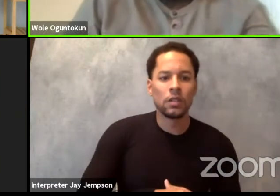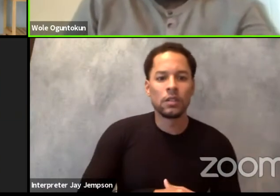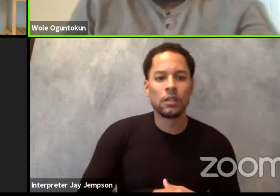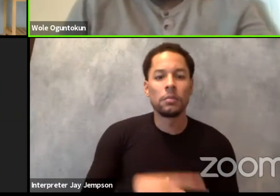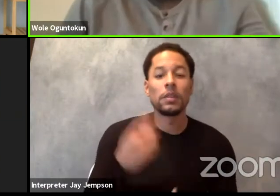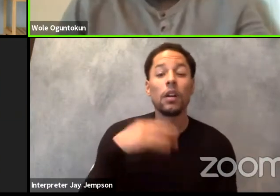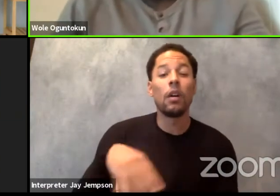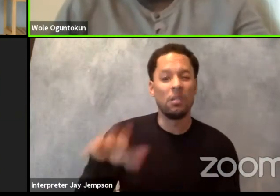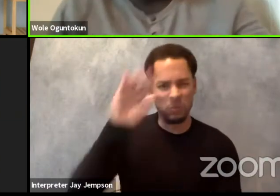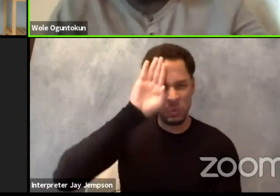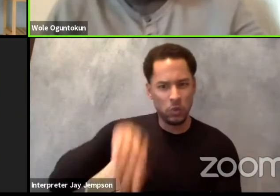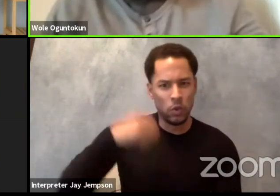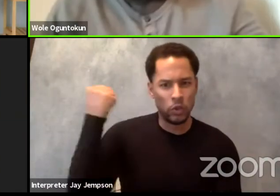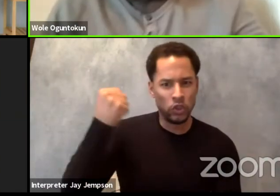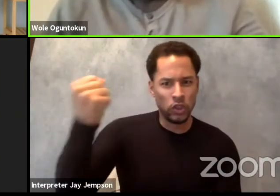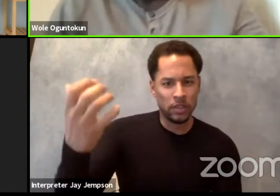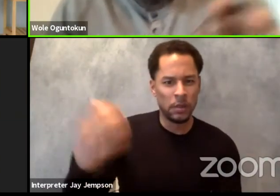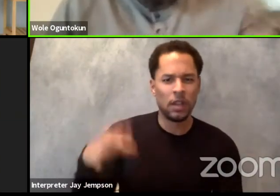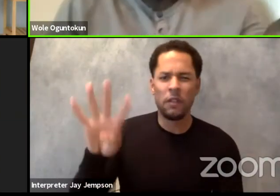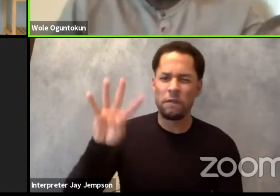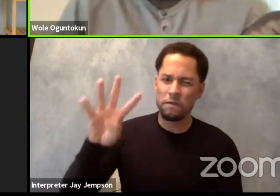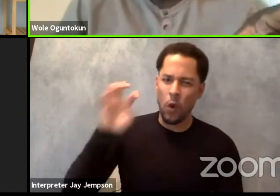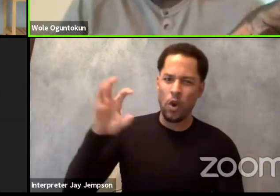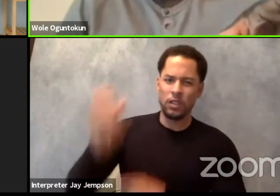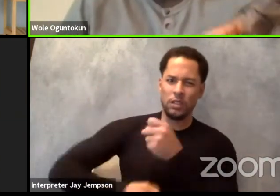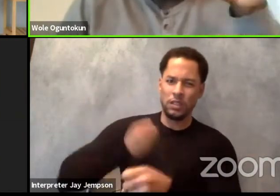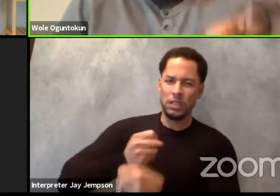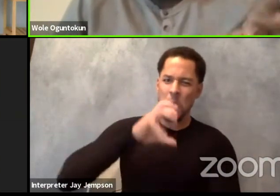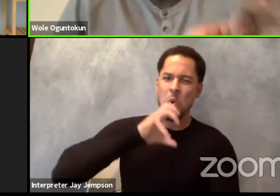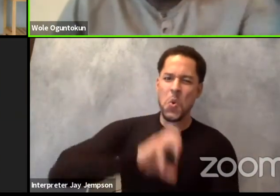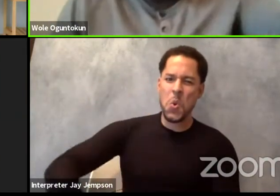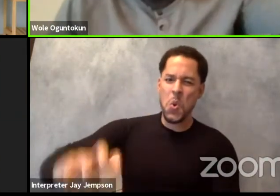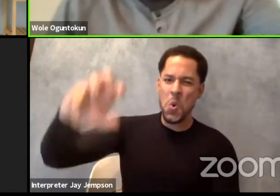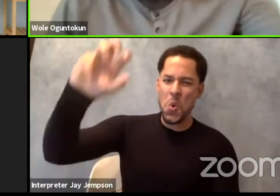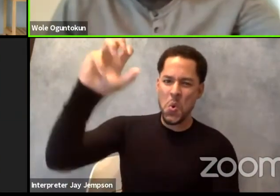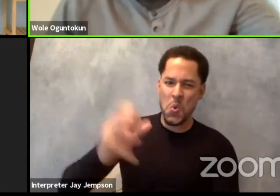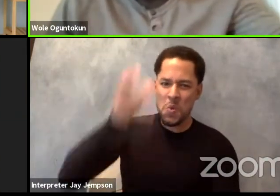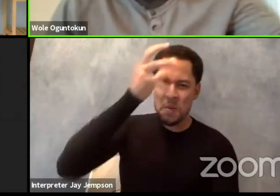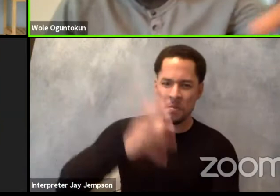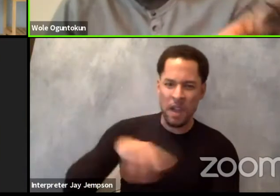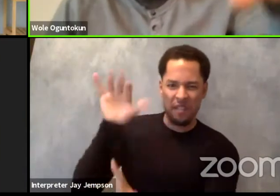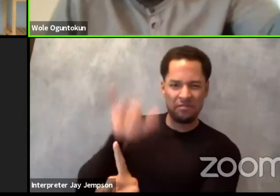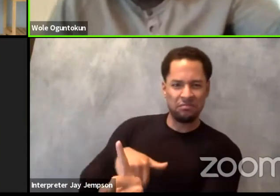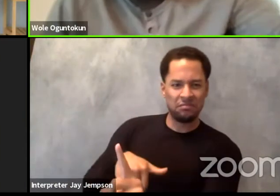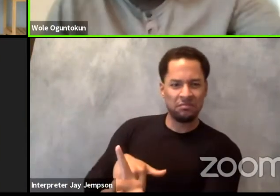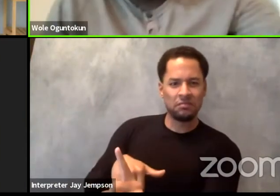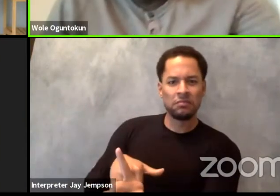is still relevant today because they make us study him. You want to go to Shakespeare's Globe,